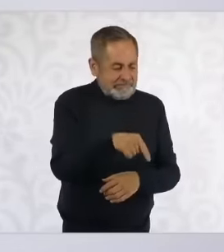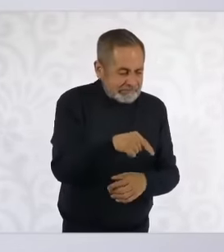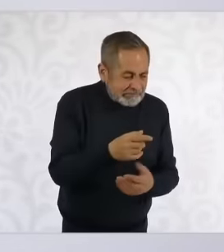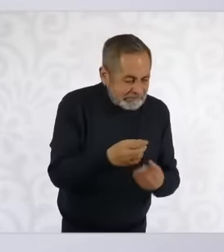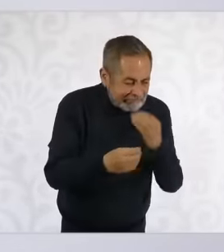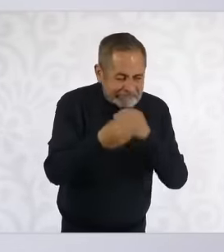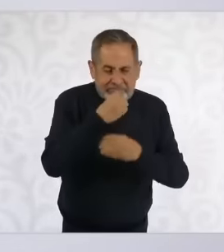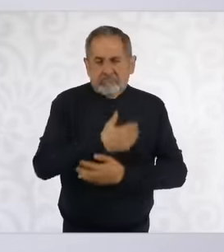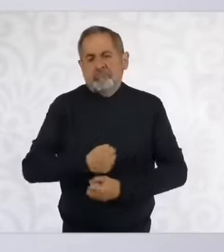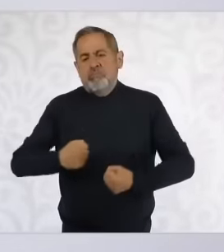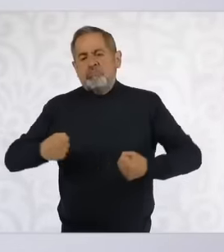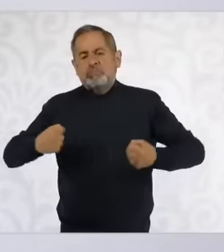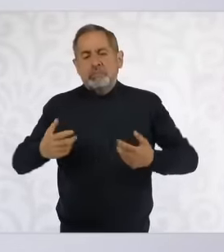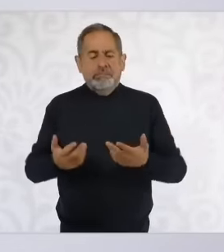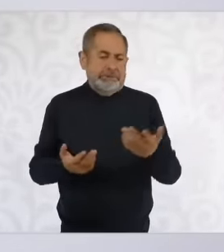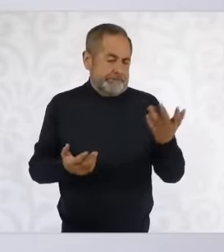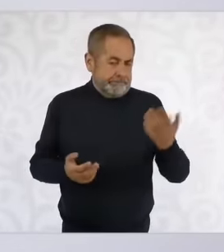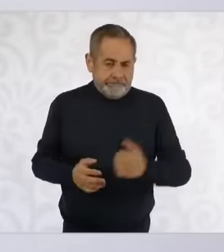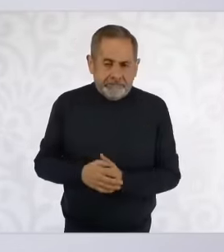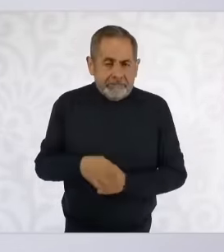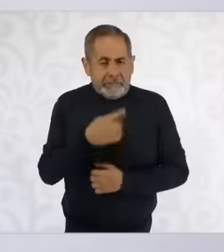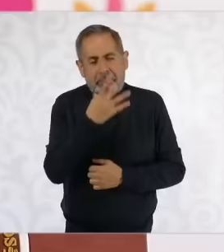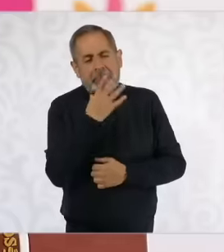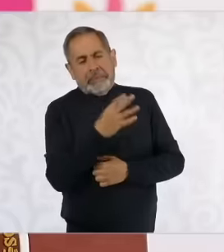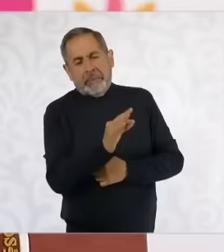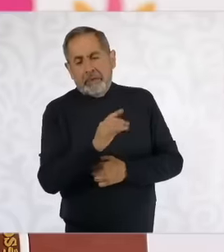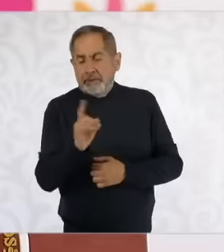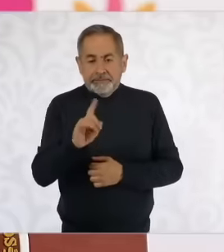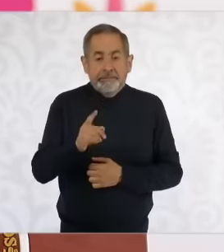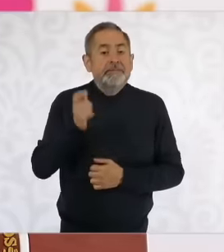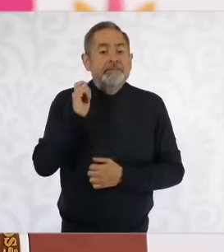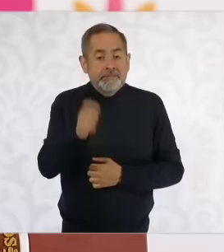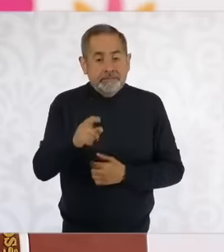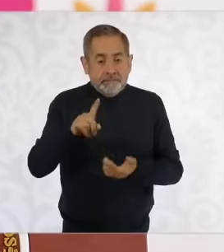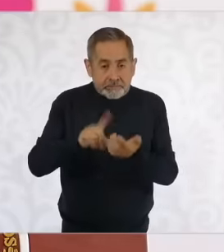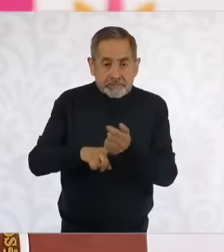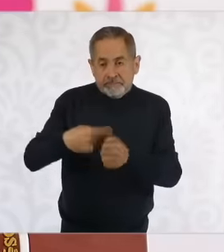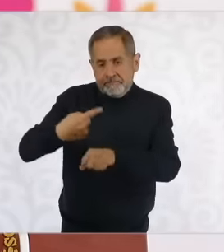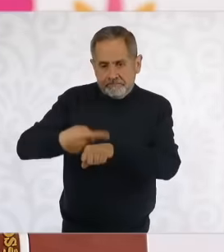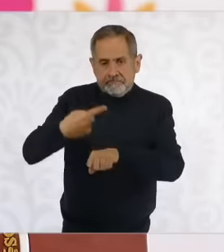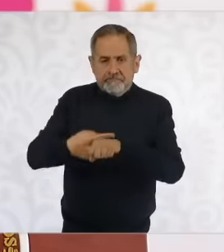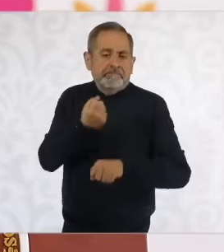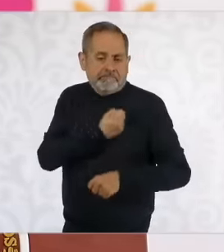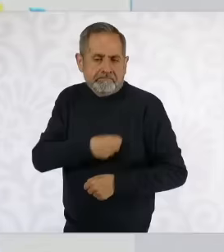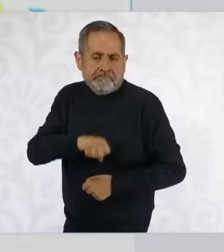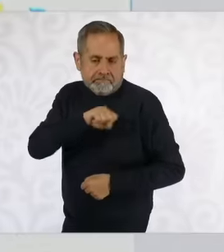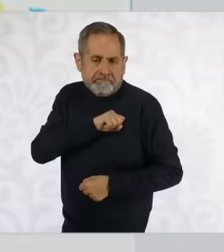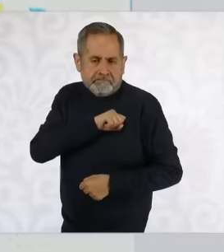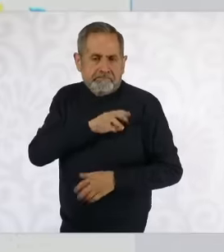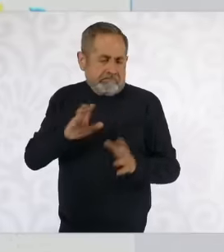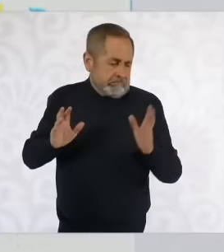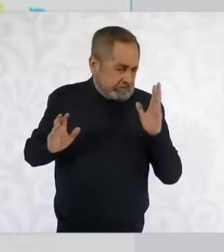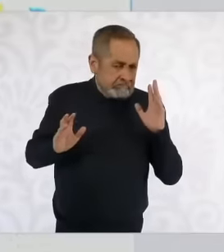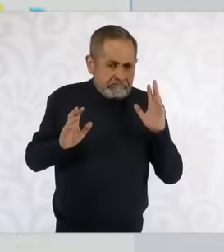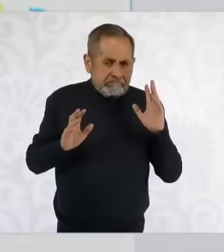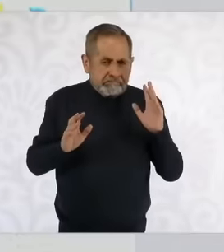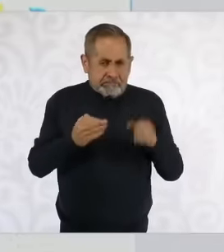it is simply a situation that causes damage to health. Not only at the time it can